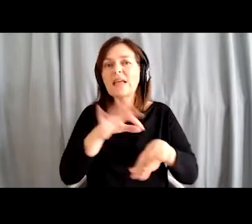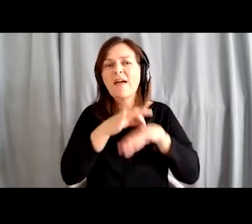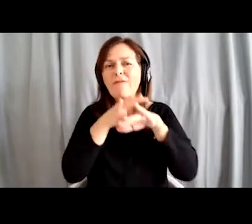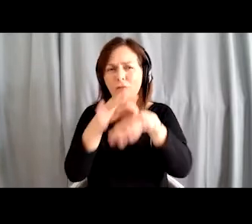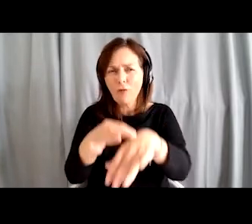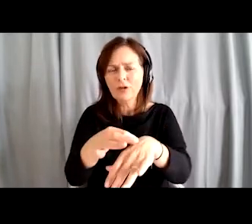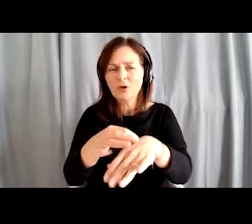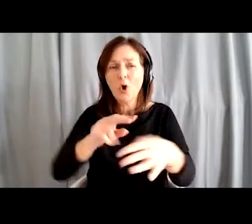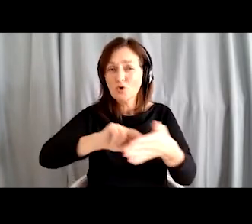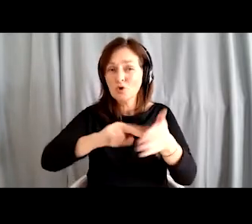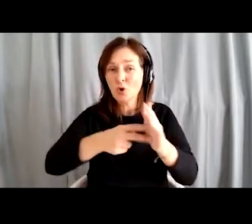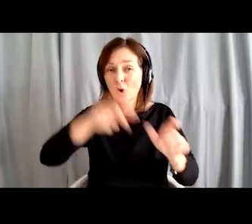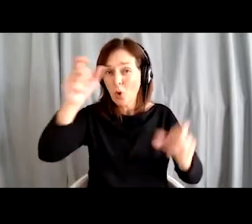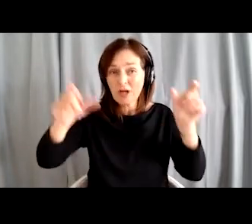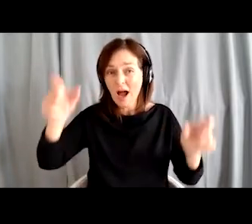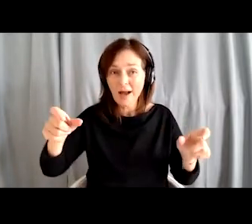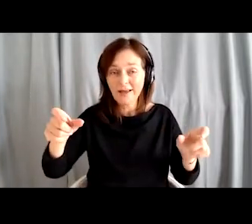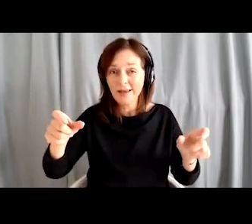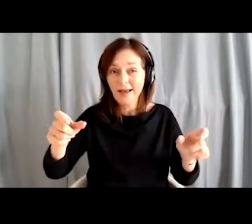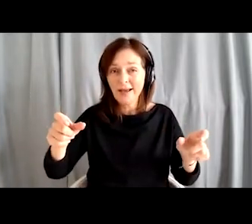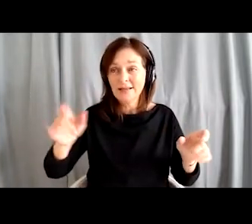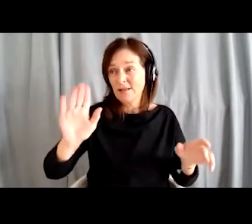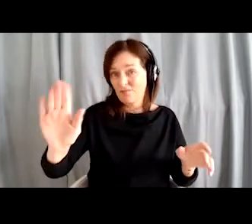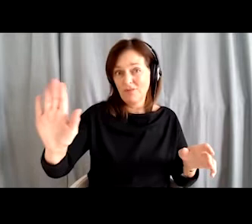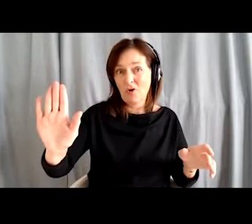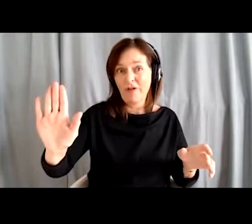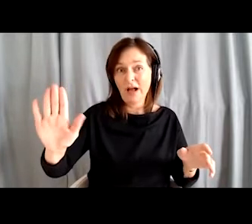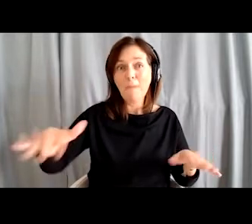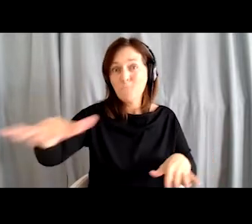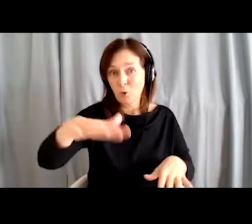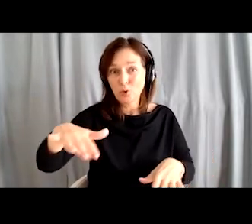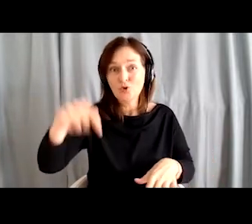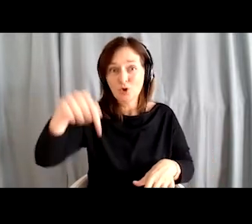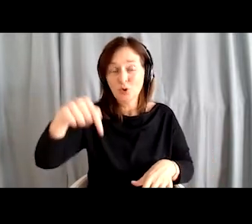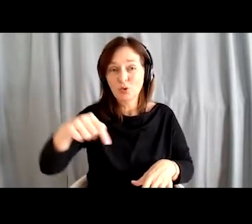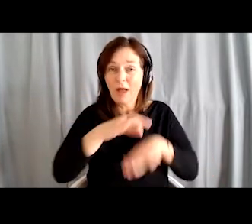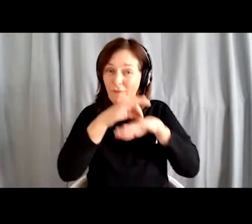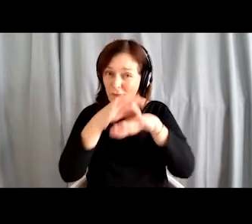Experts in their field guide us, and we can do things